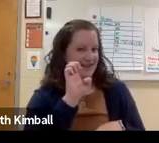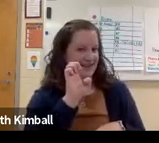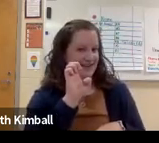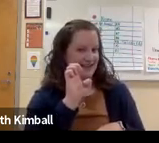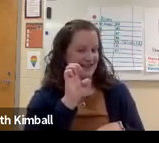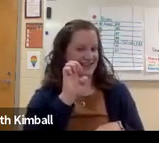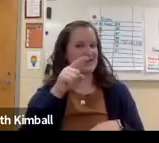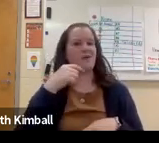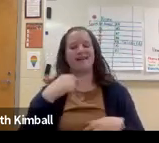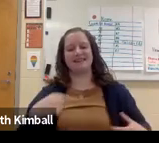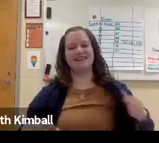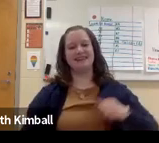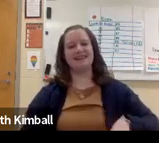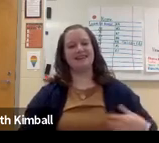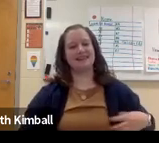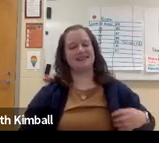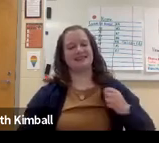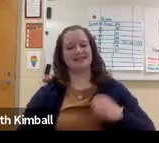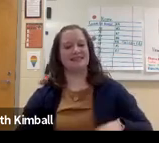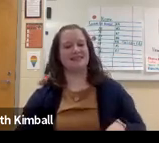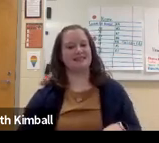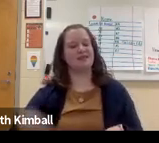it will be more accessible for deaf and hard of hearing students.